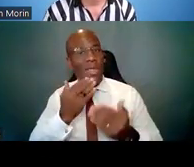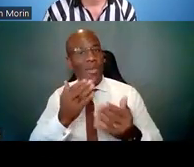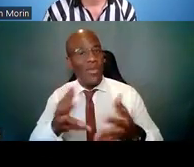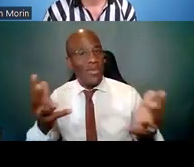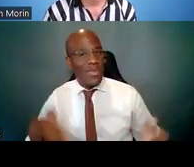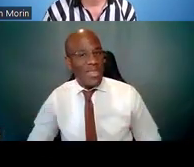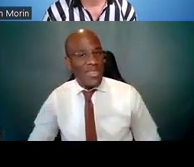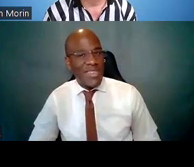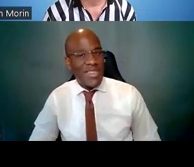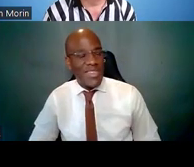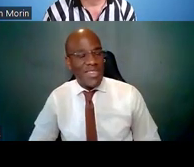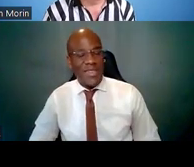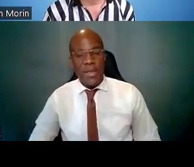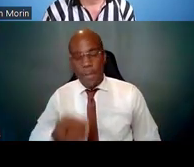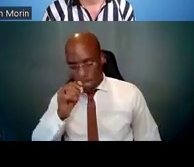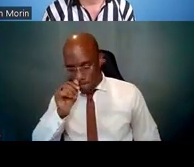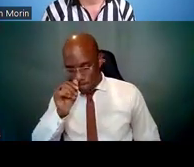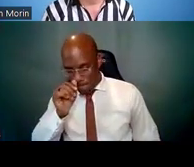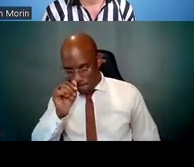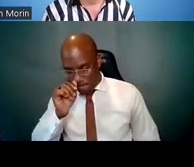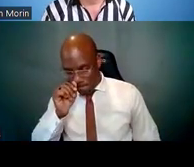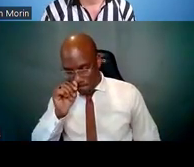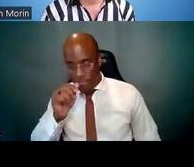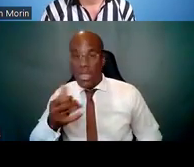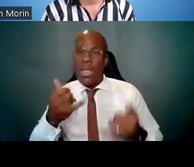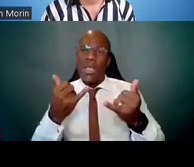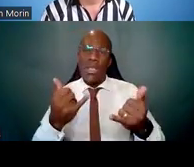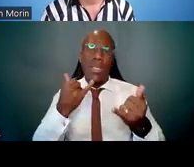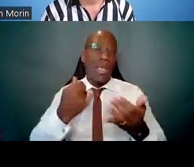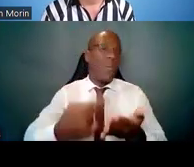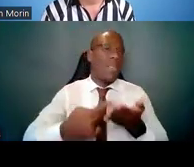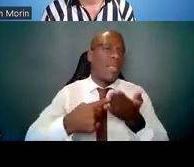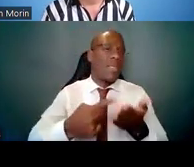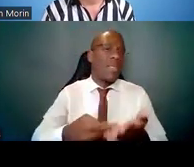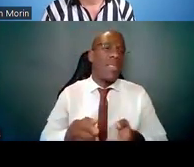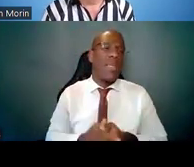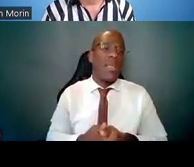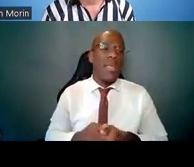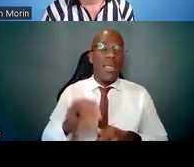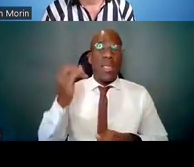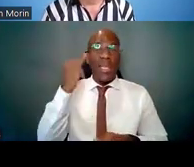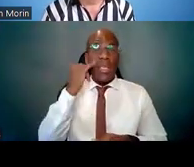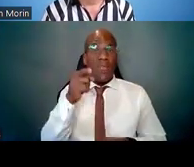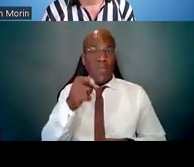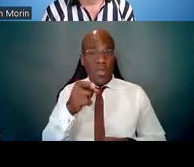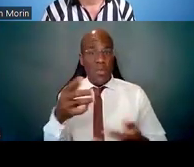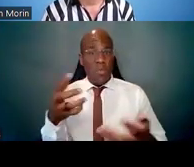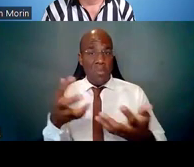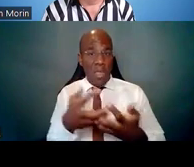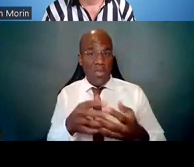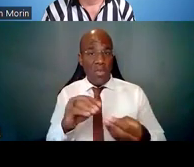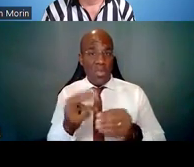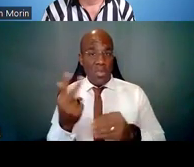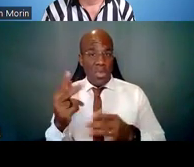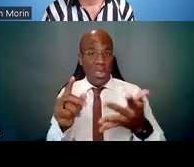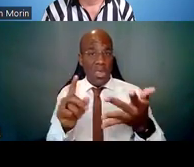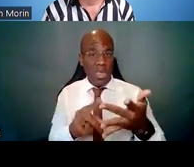So now let's talk about it. If your networking could be better, how do you network with intentionality?